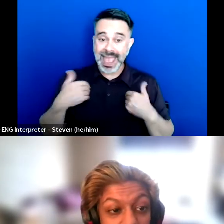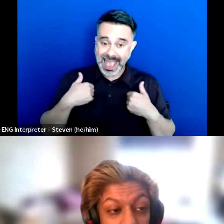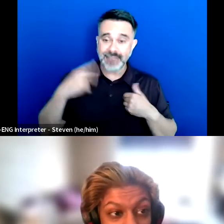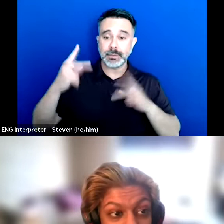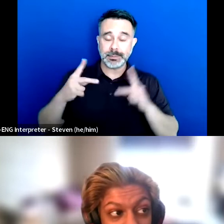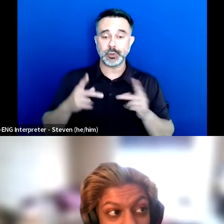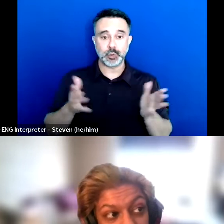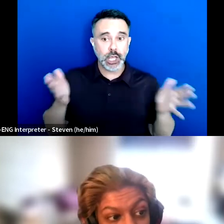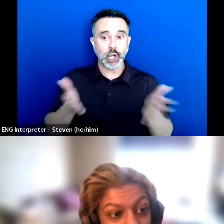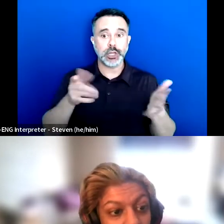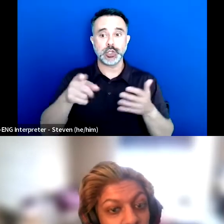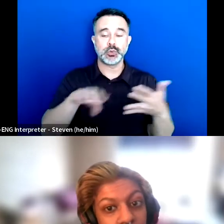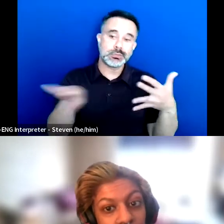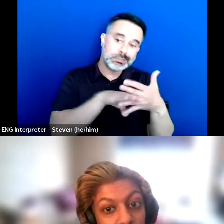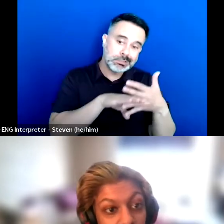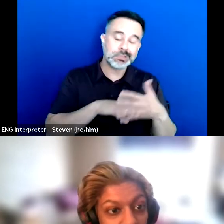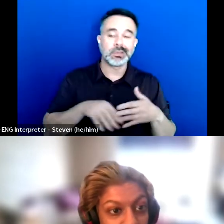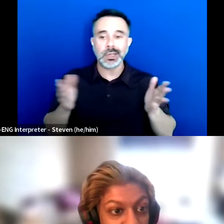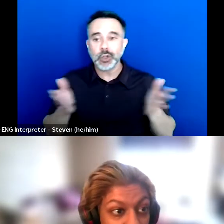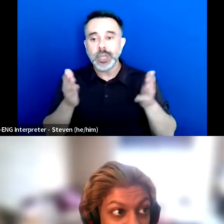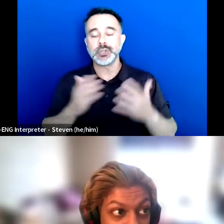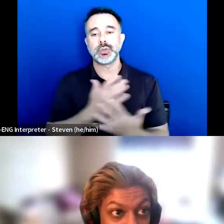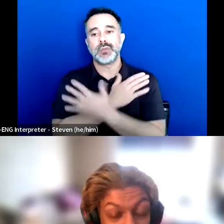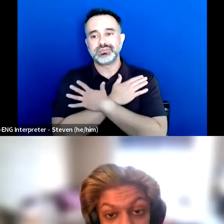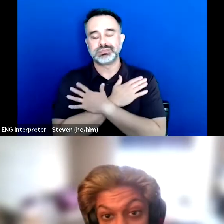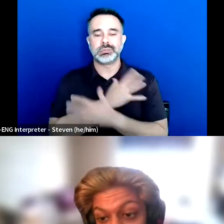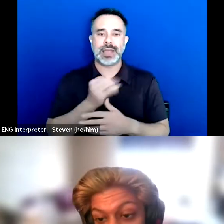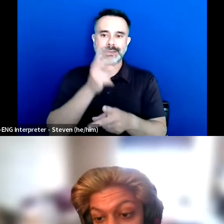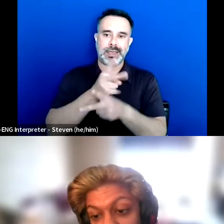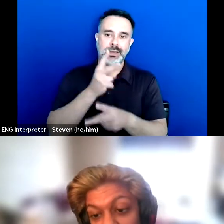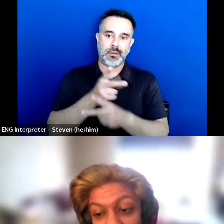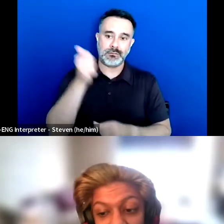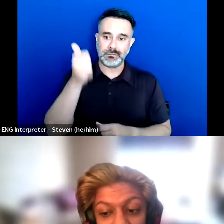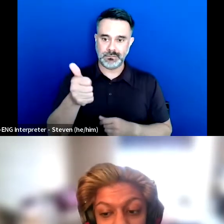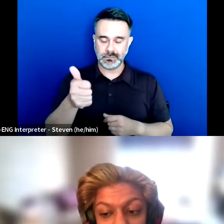encourage you to look out for what's best for you.